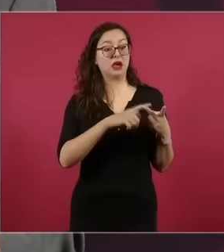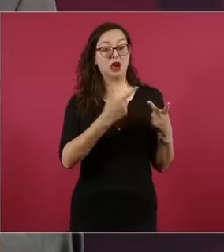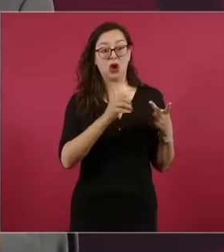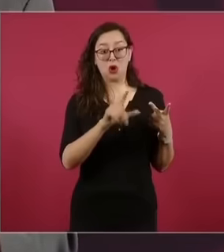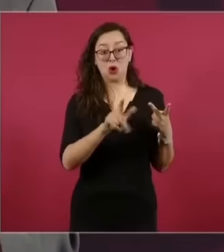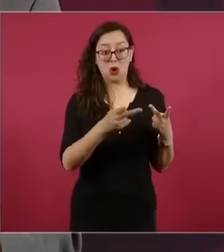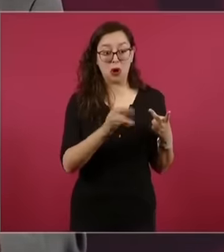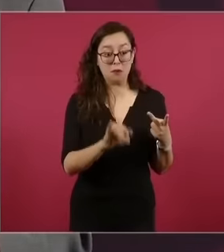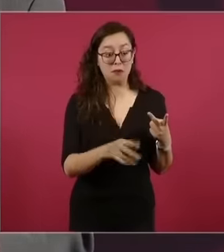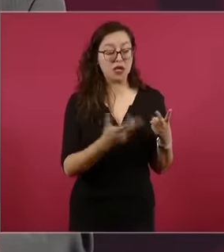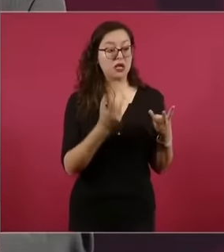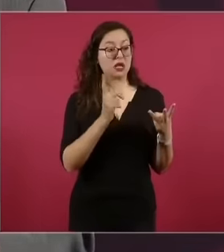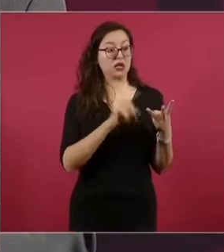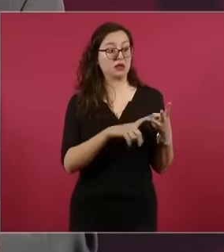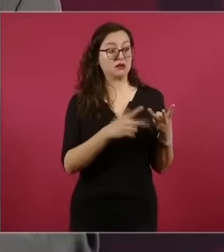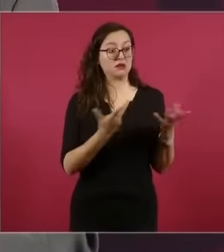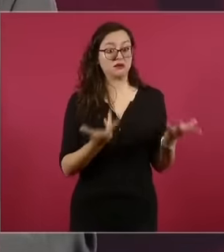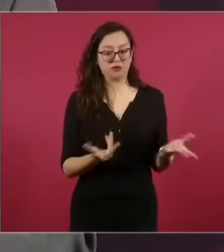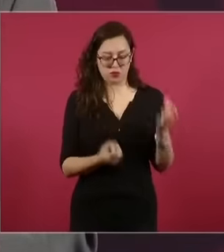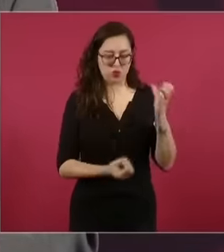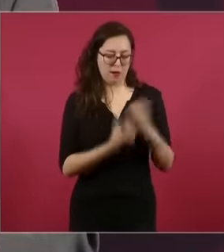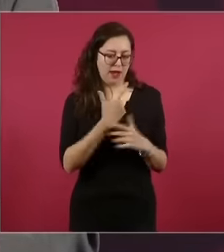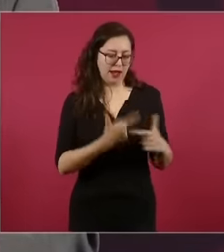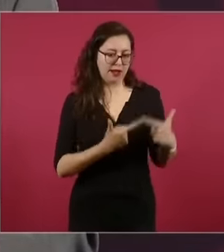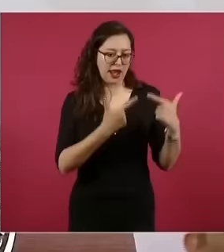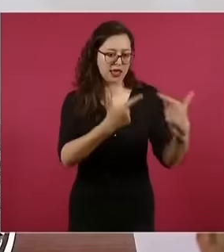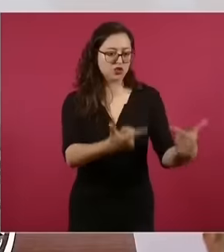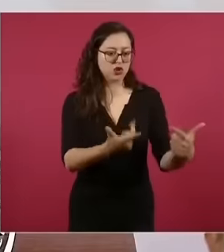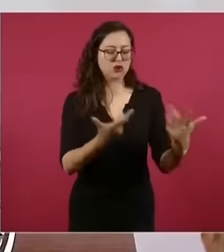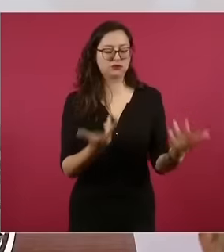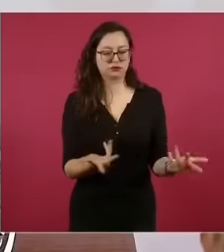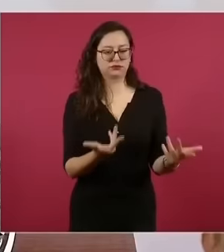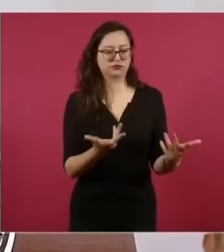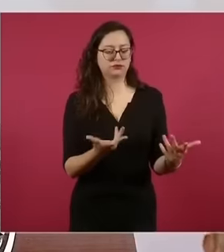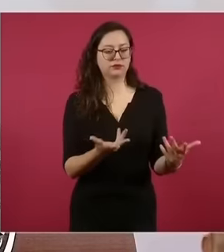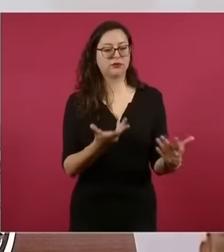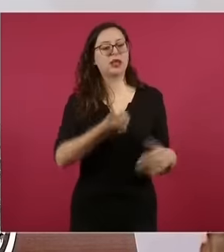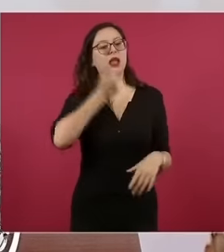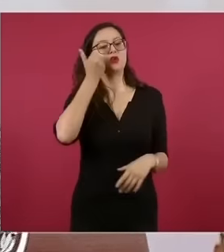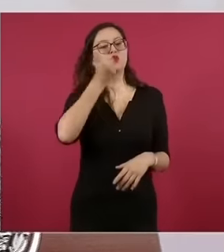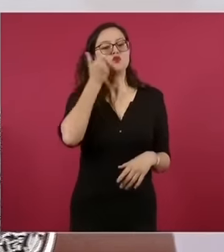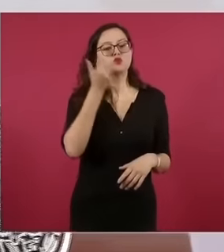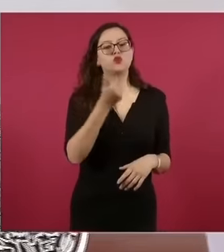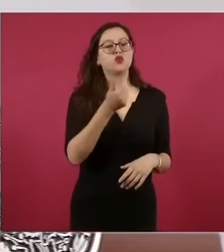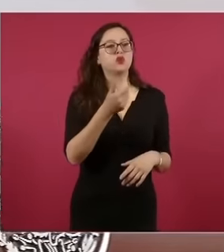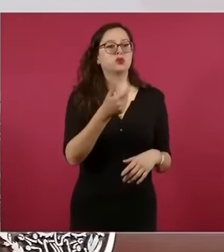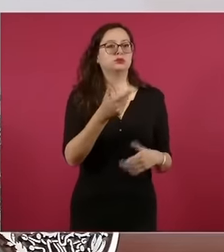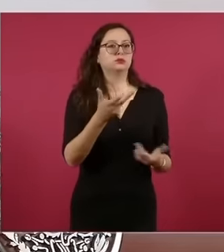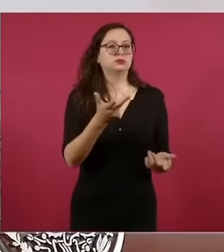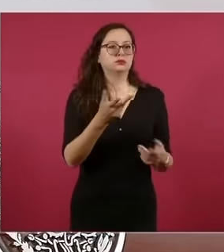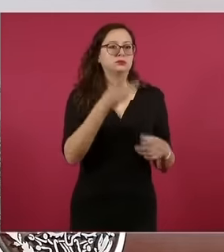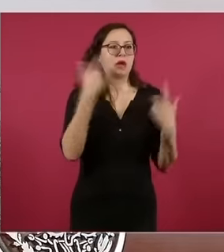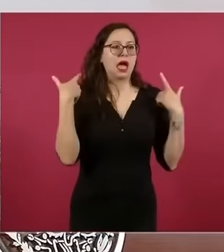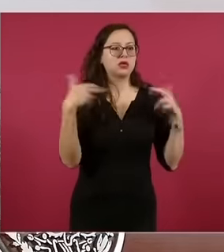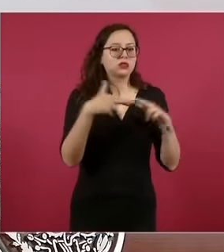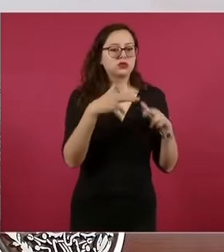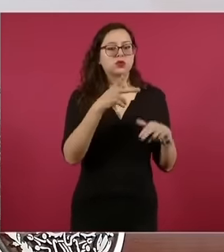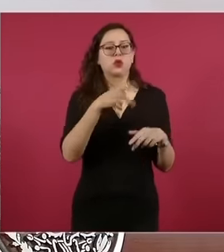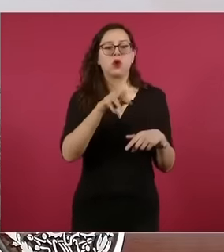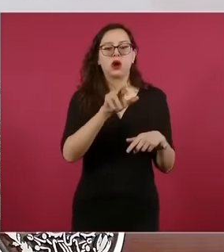I'm talking about the new generation of Krause and Aguilar Camín students, if they don't say